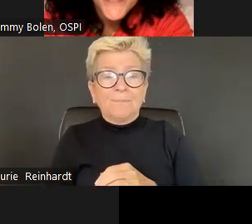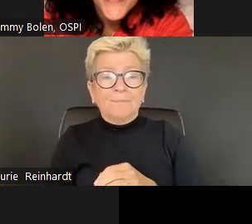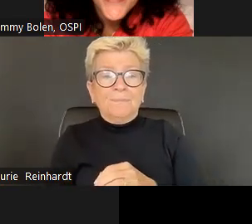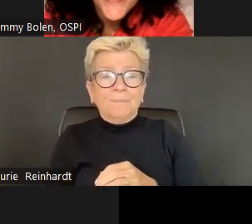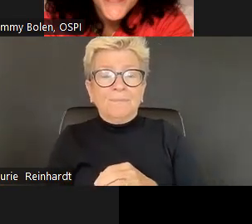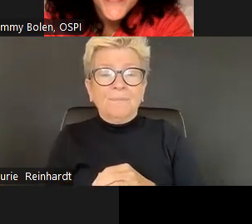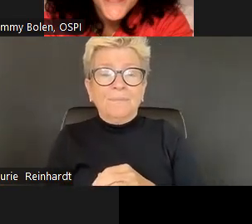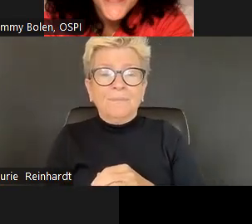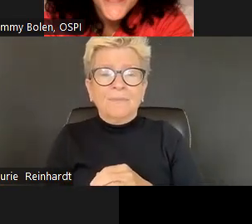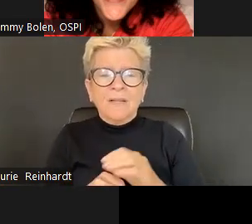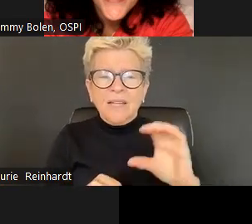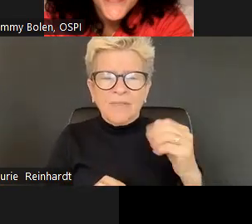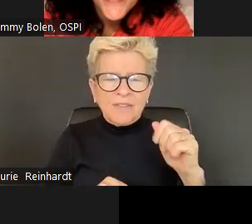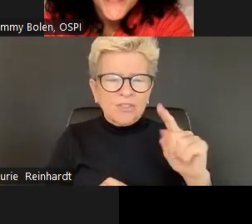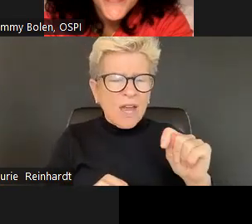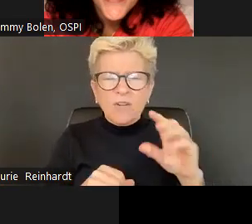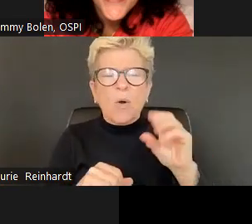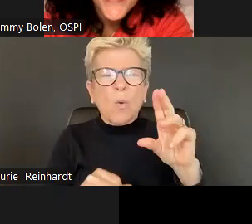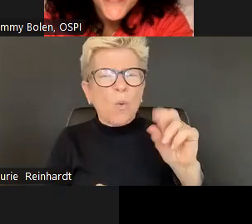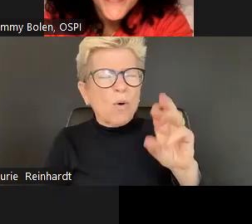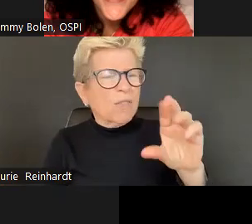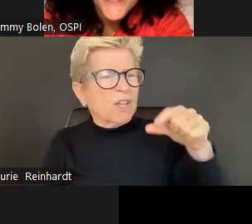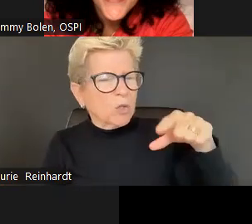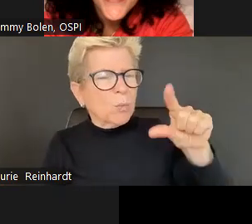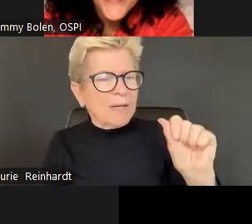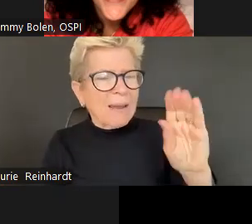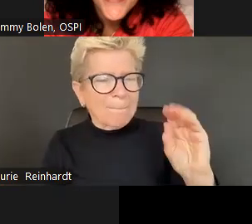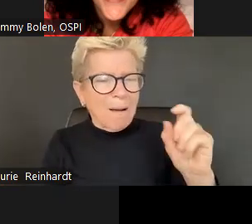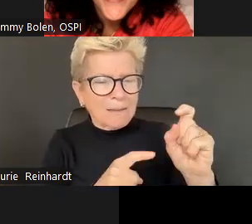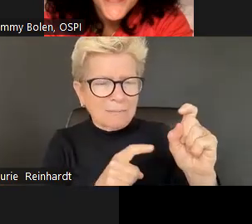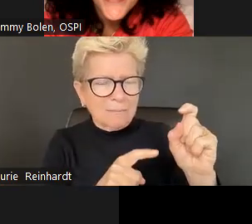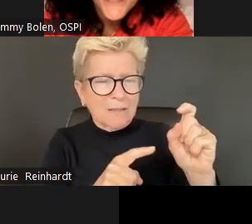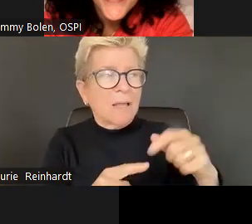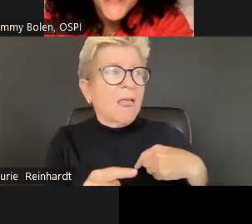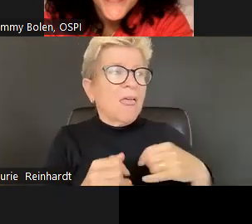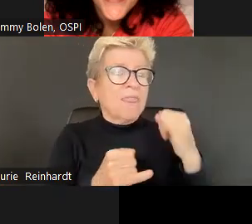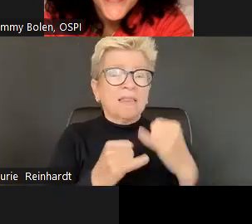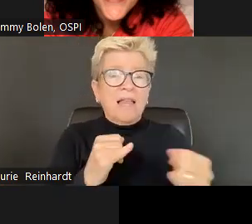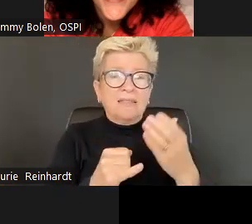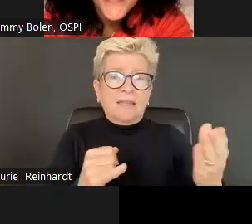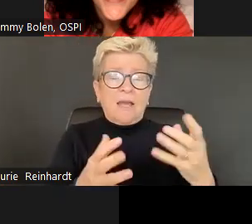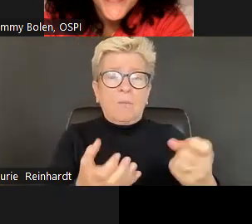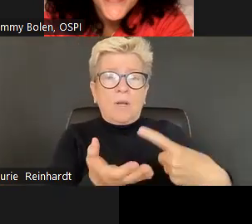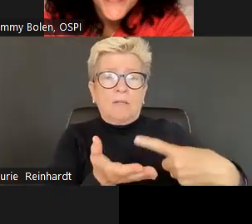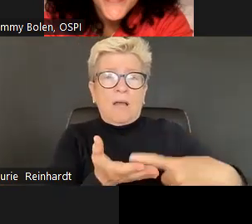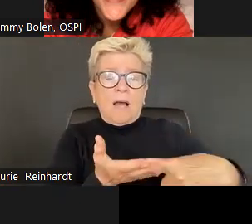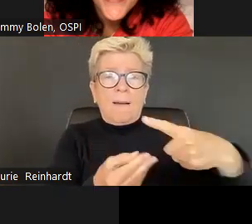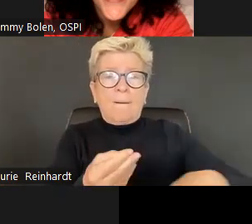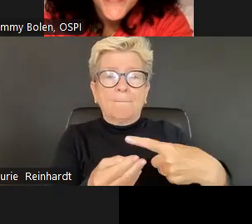Development. And yes, and if you have questions on any of these things, please don't hesitate to, you know, drop a.